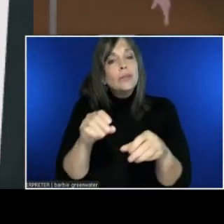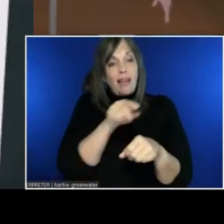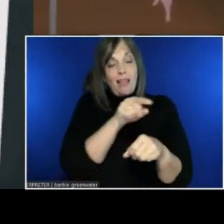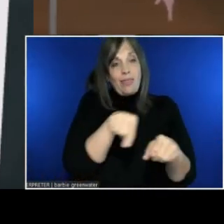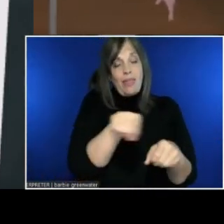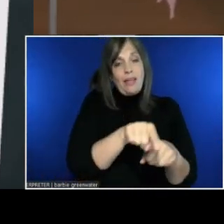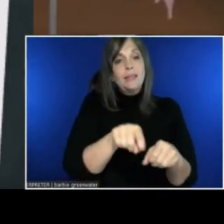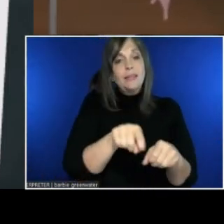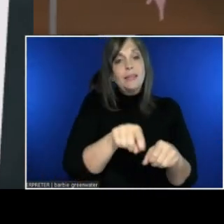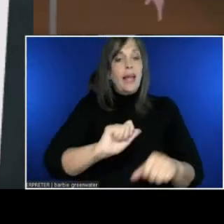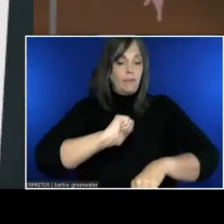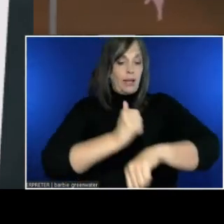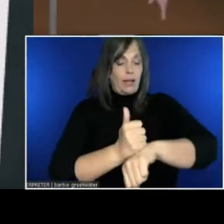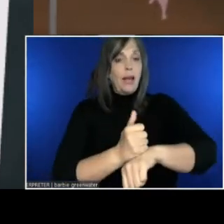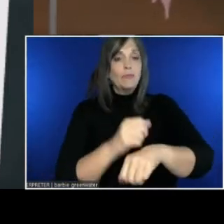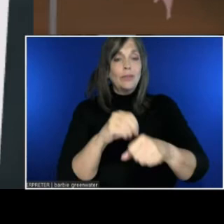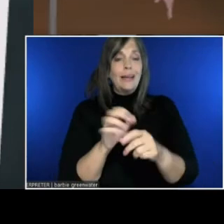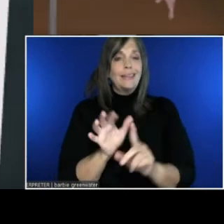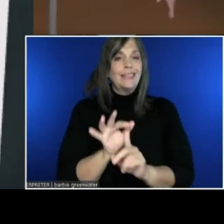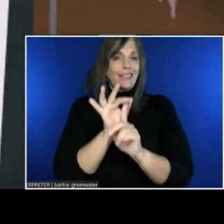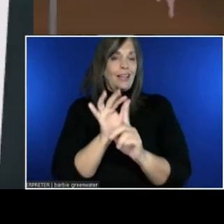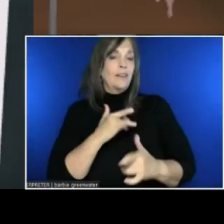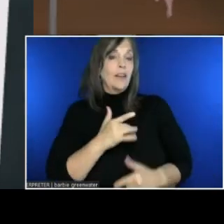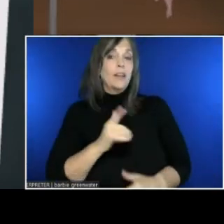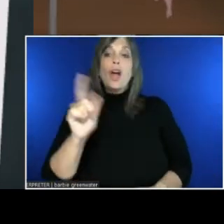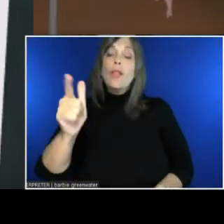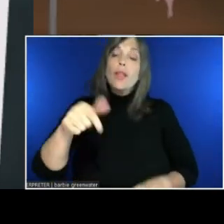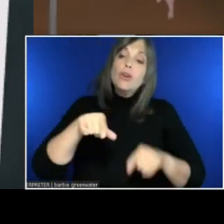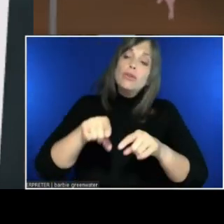You'll notice, if you ask a question later on in this event, or if you were talking prior